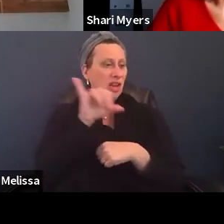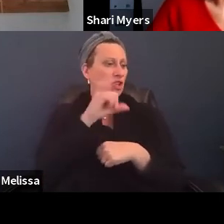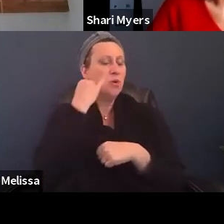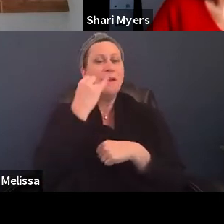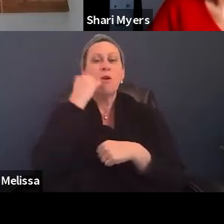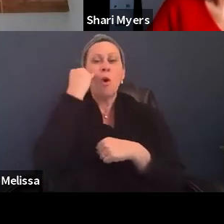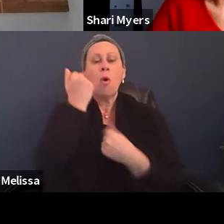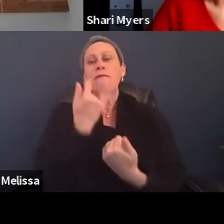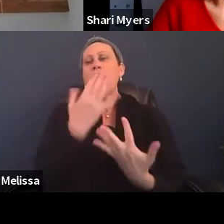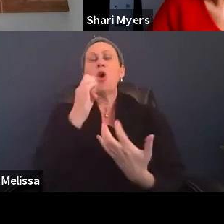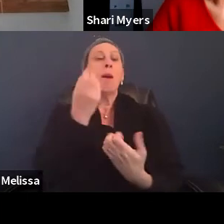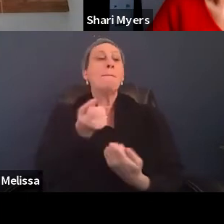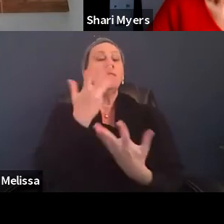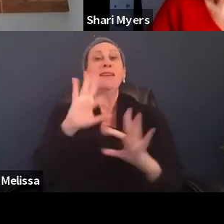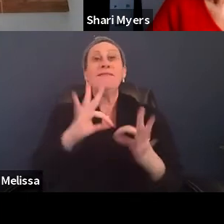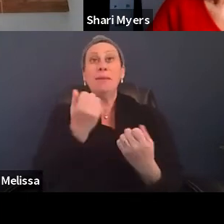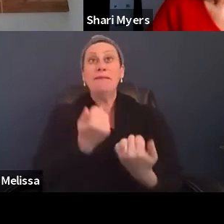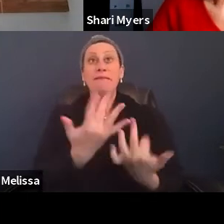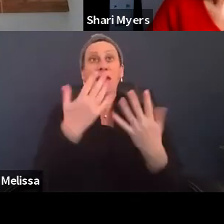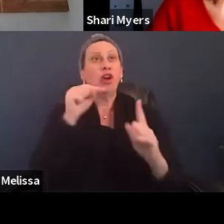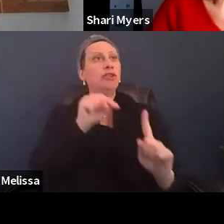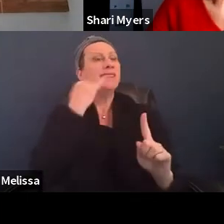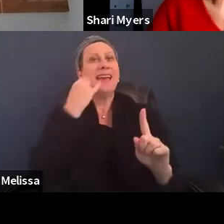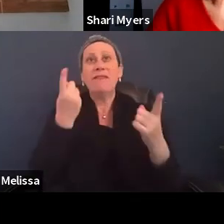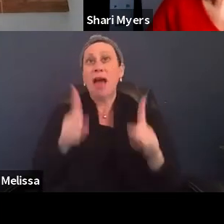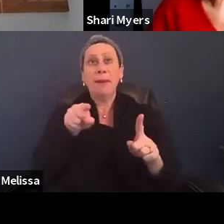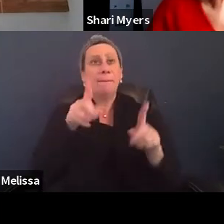multifamily fire, who does not is not comfortable communicating in English